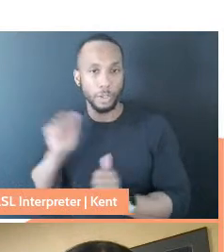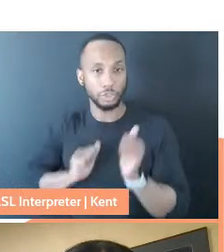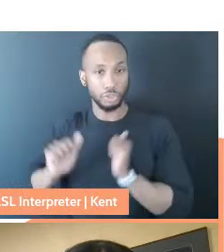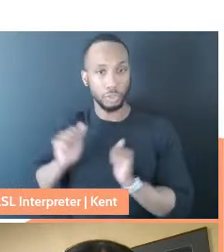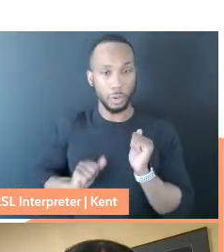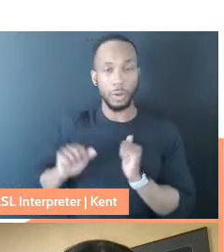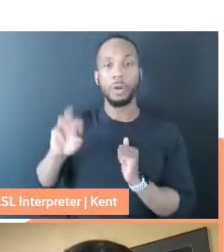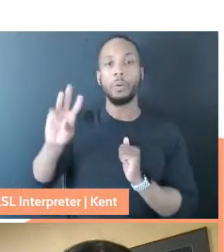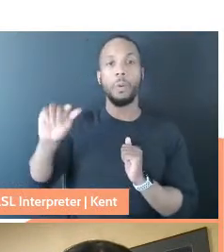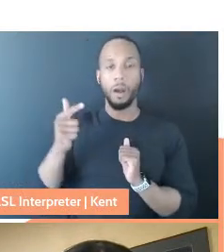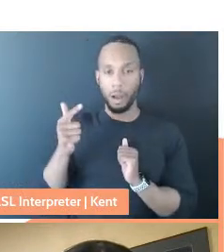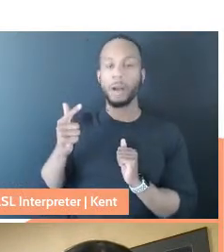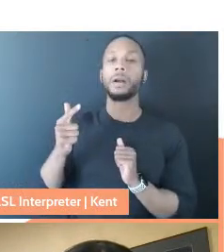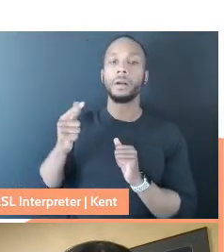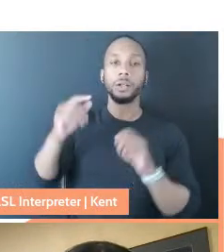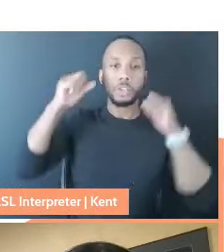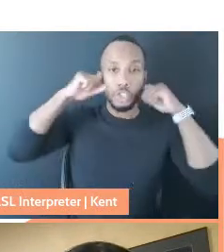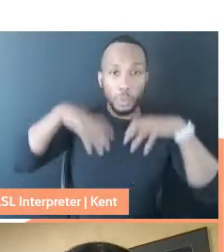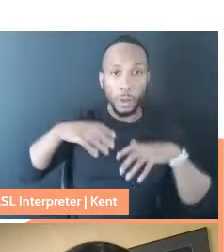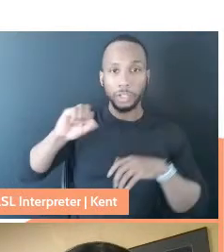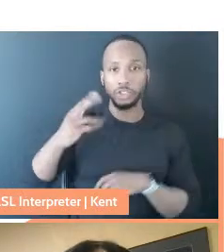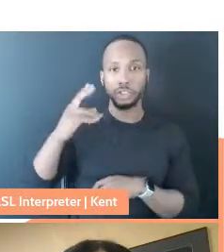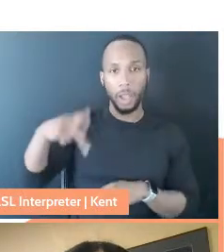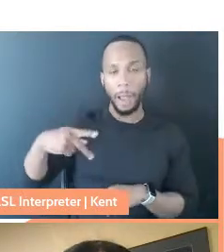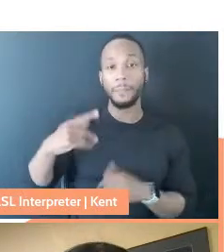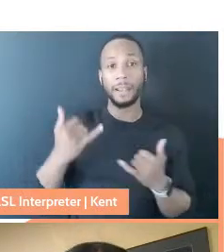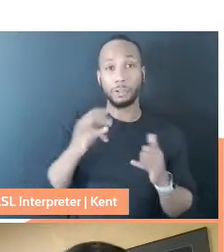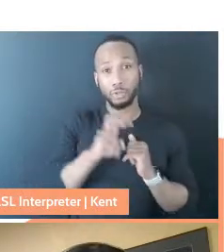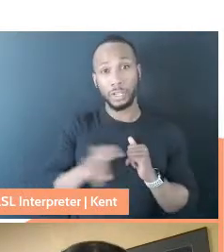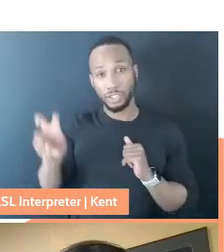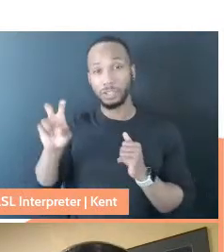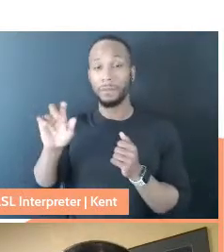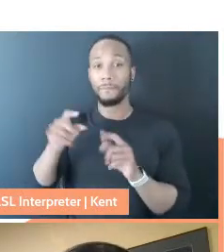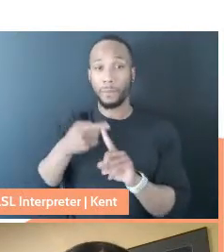I think, is now moving out of New York and into various different places around the world, so